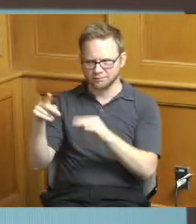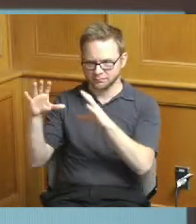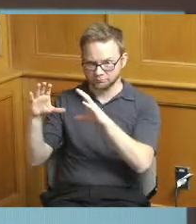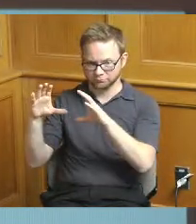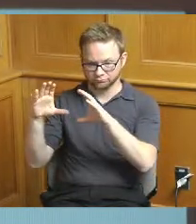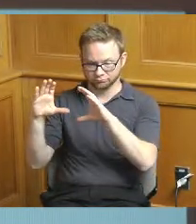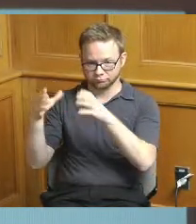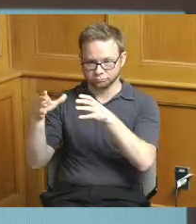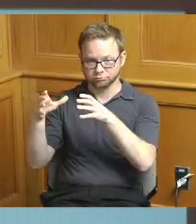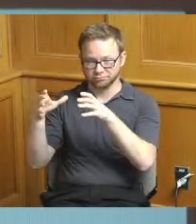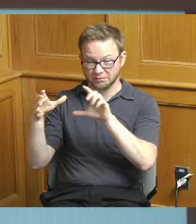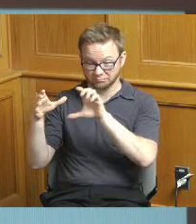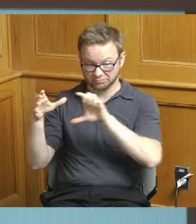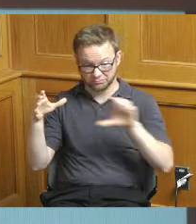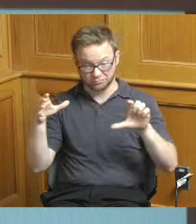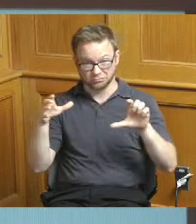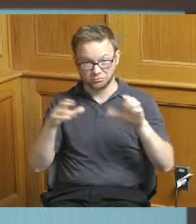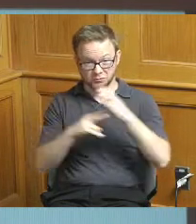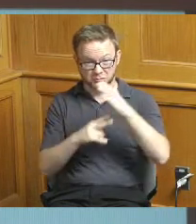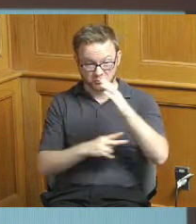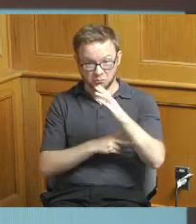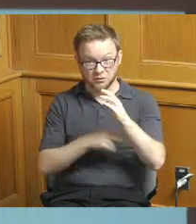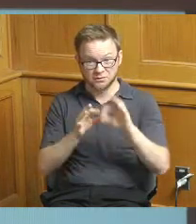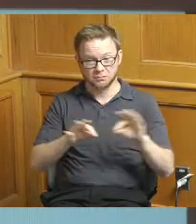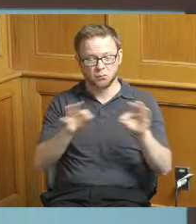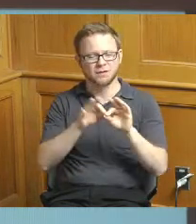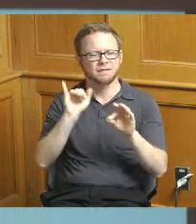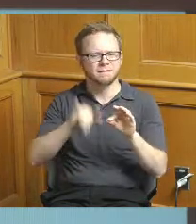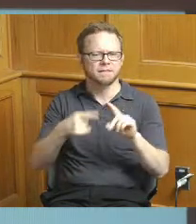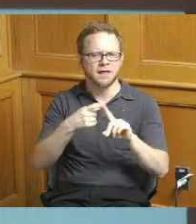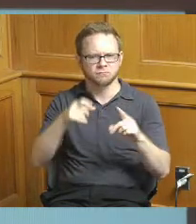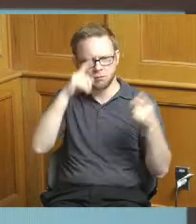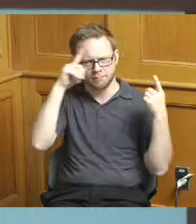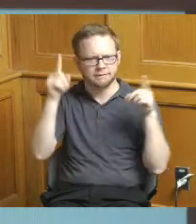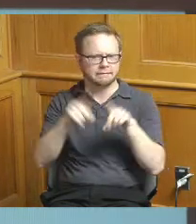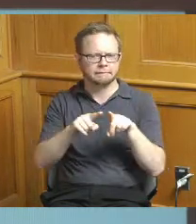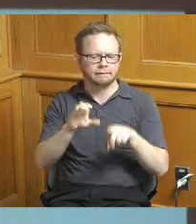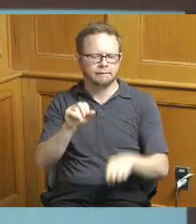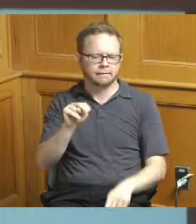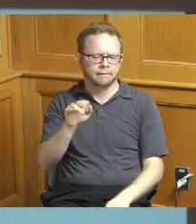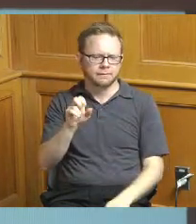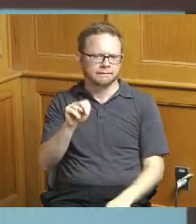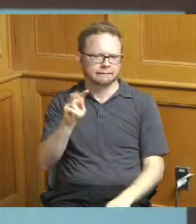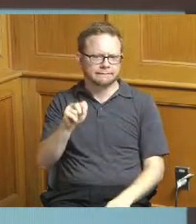is just the consent decree work that was agreed to be performed between phase one and phase two